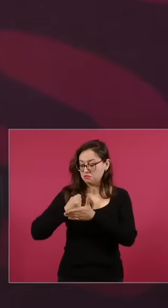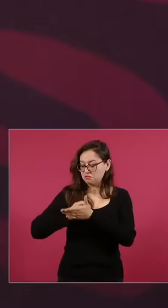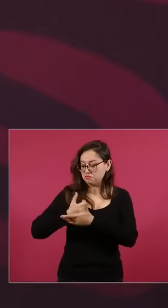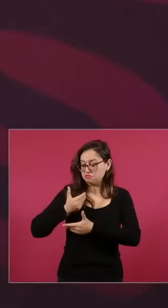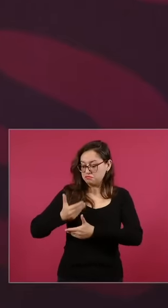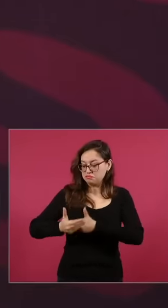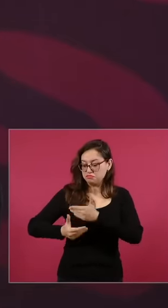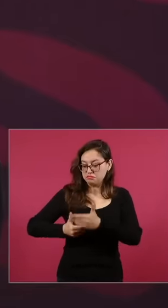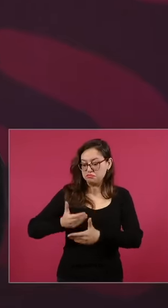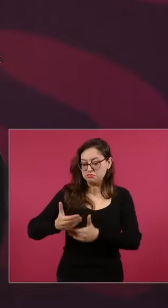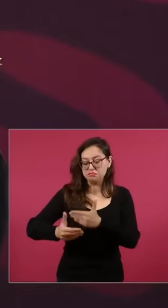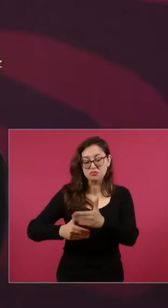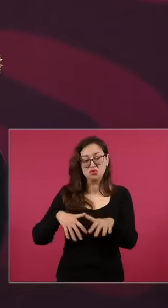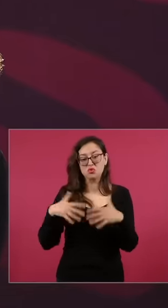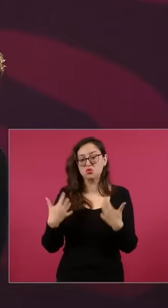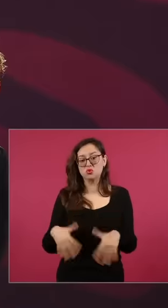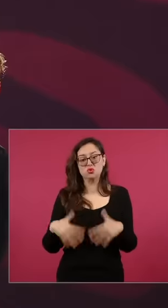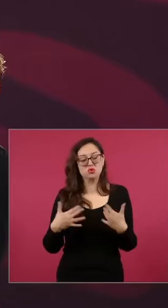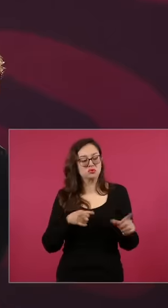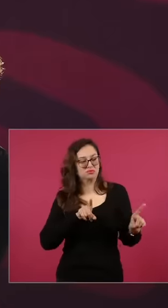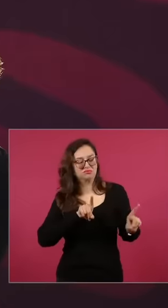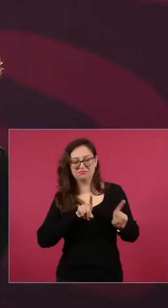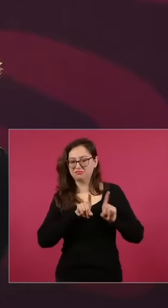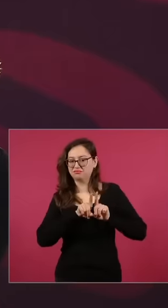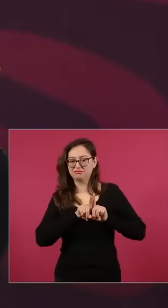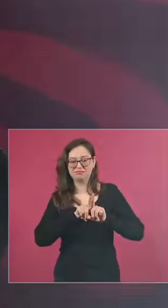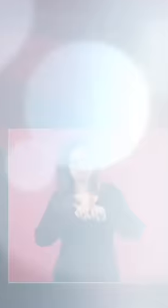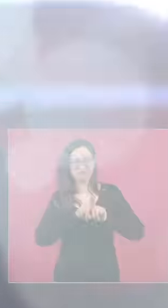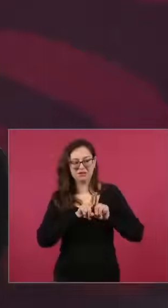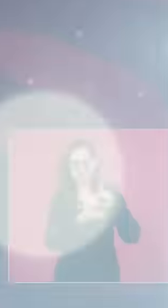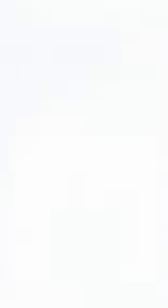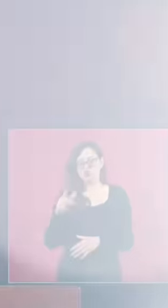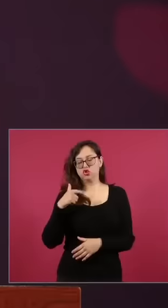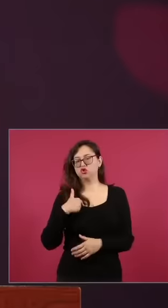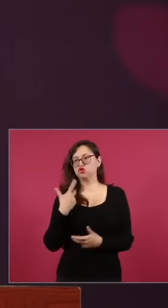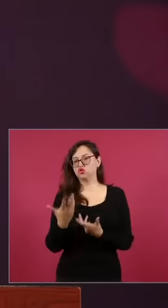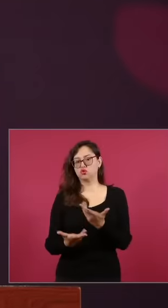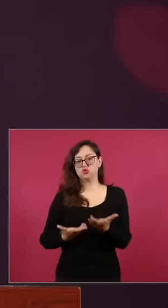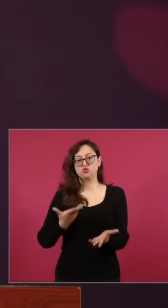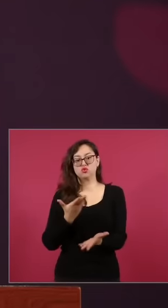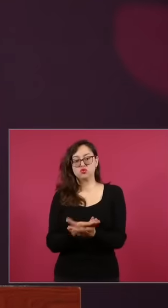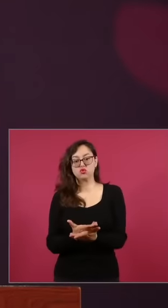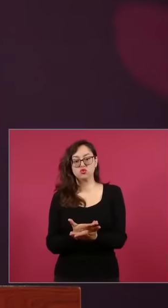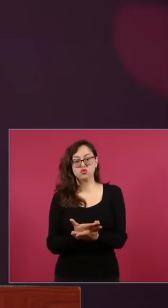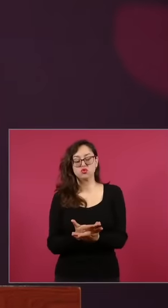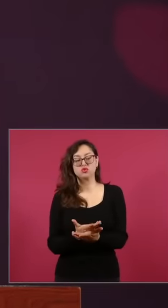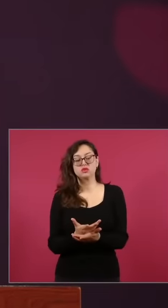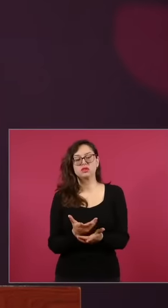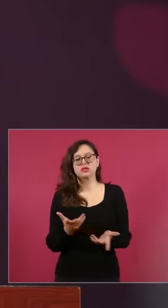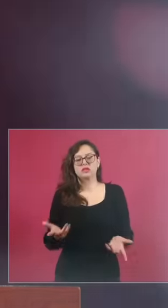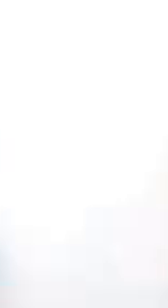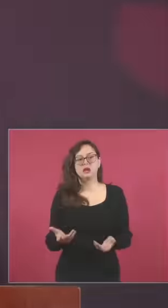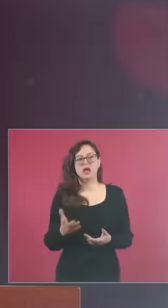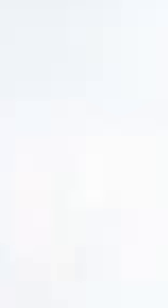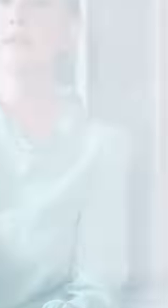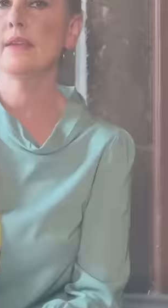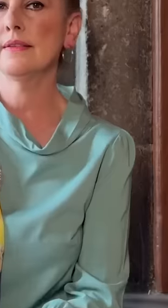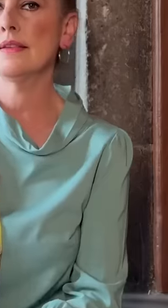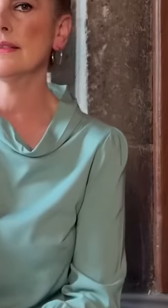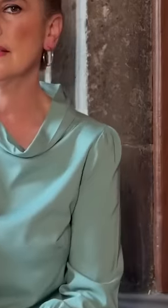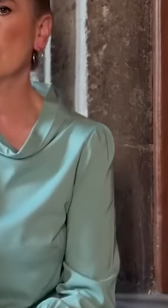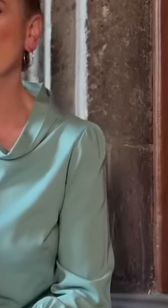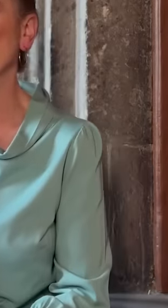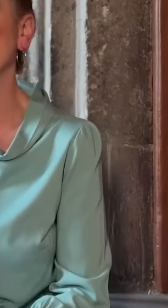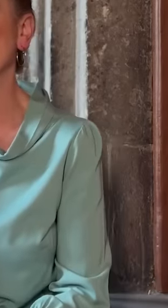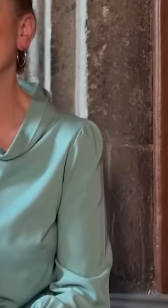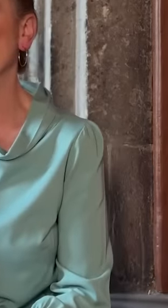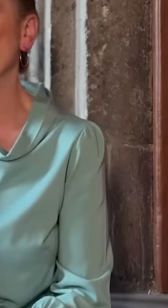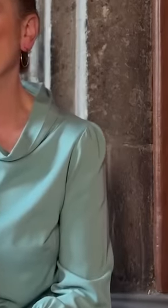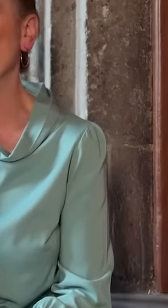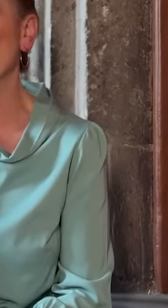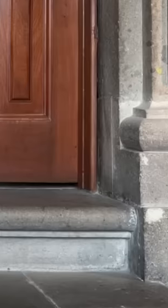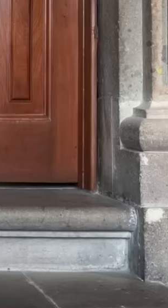Mexico, Dr. Beatriz Gutiérrez Müller spoke about her time as president in these 6 years and